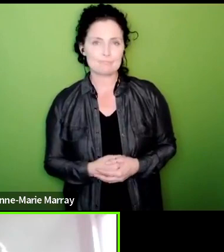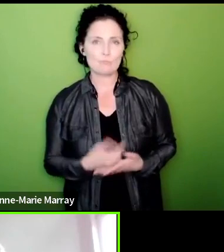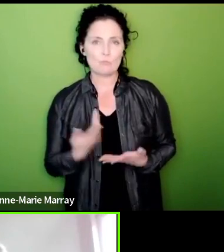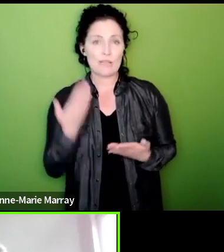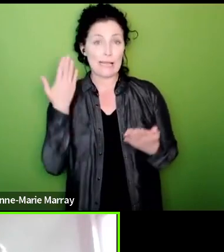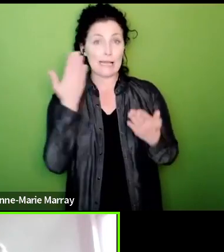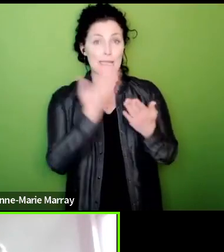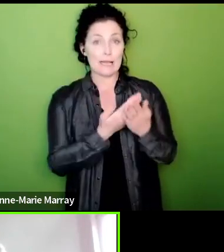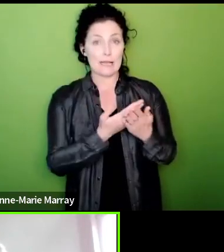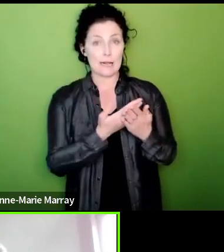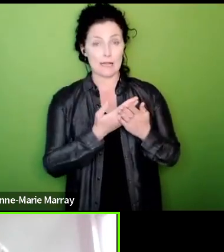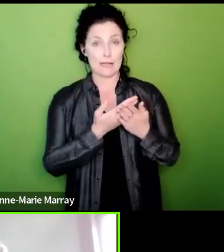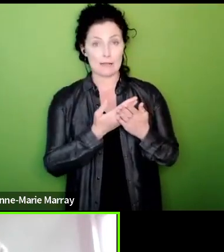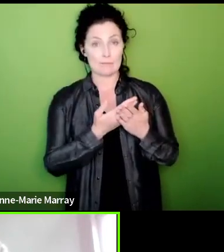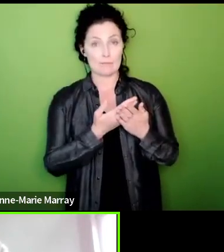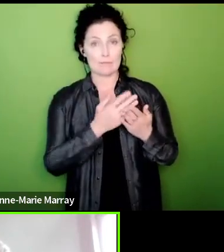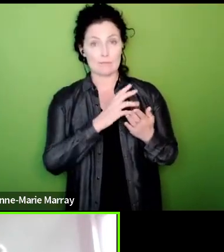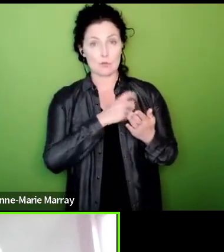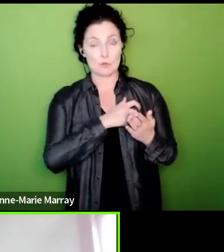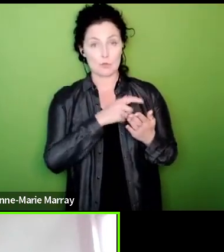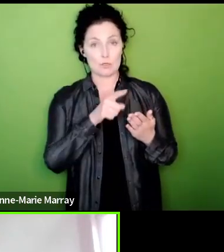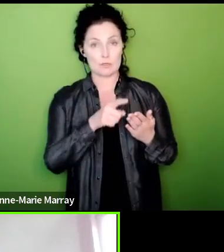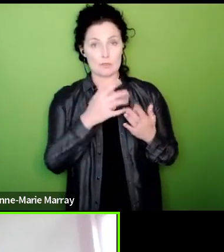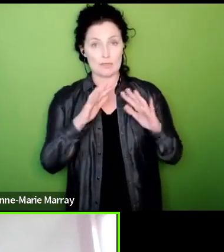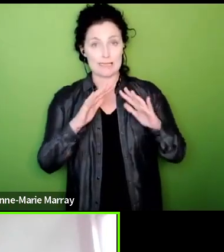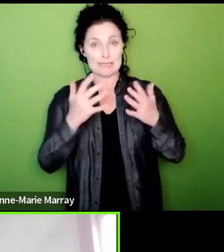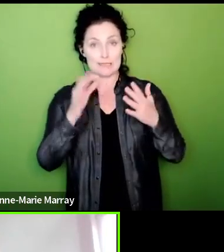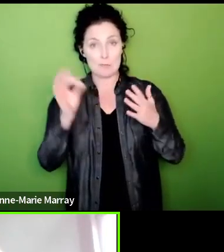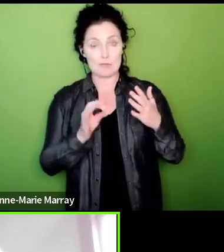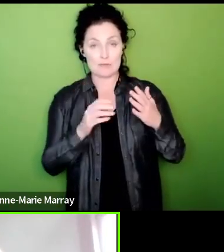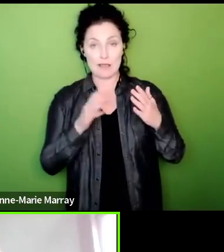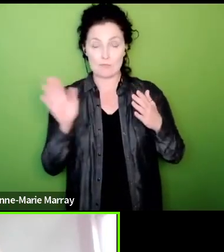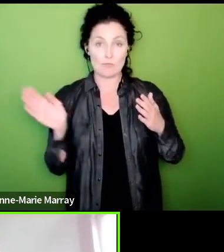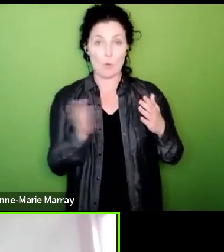for the union is in 10% across the board pay raise for everyone with a minimum pay